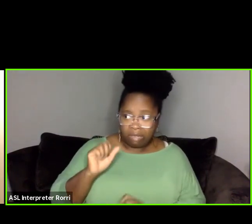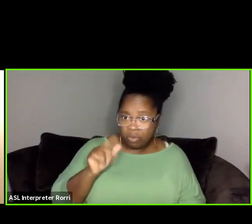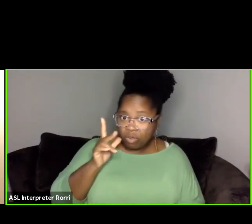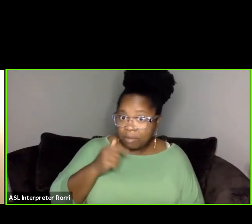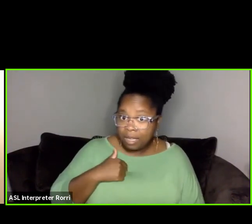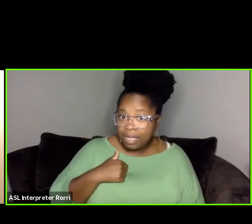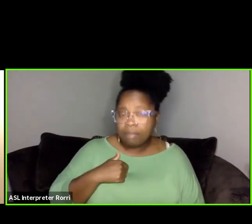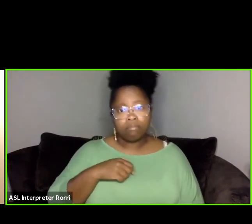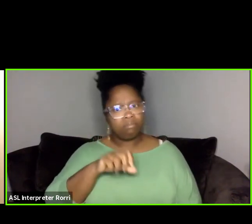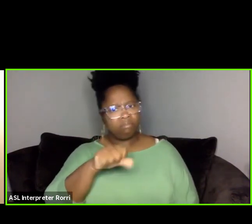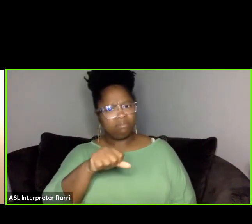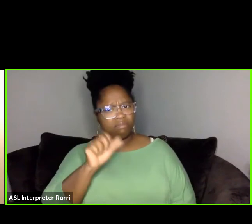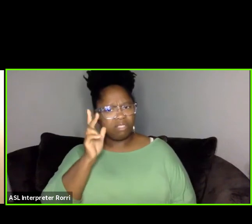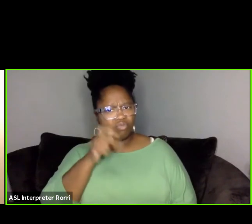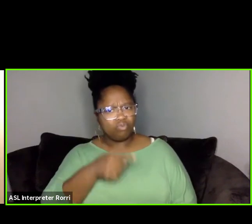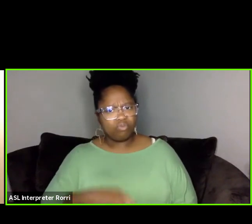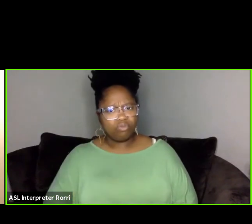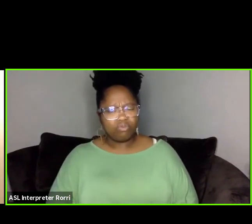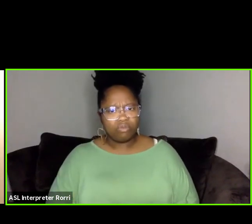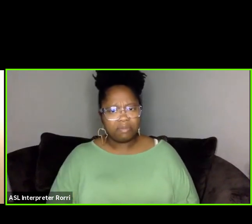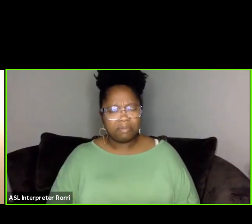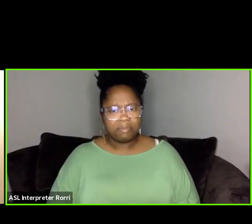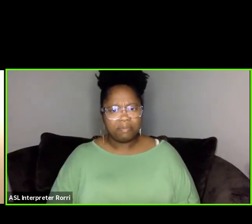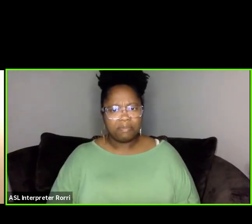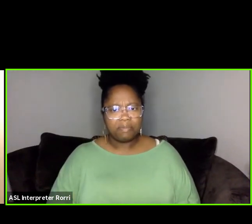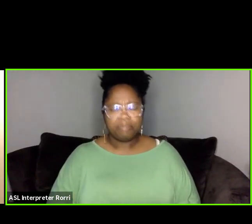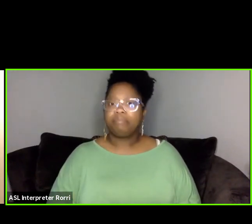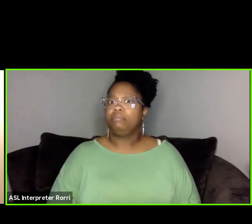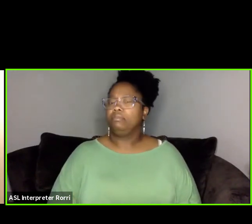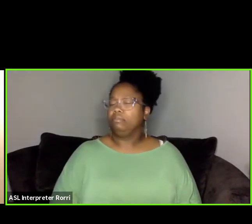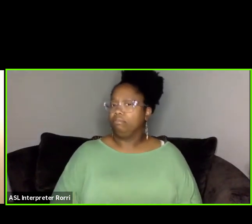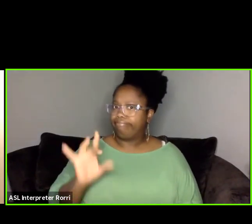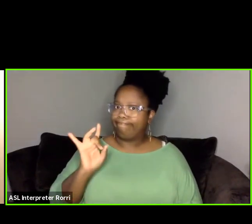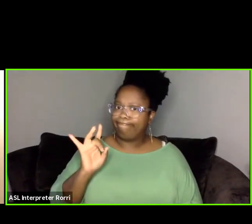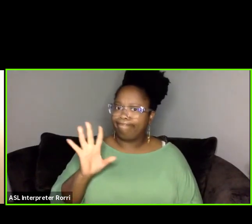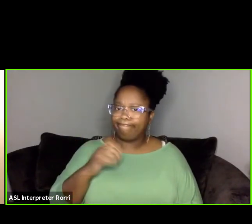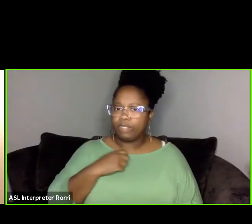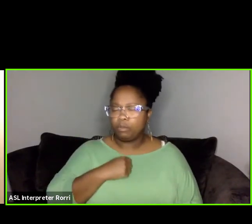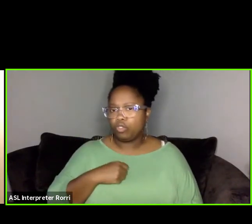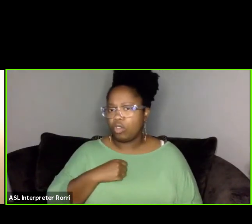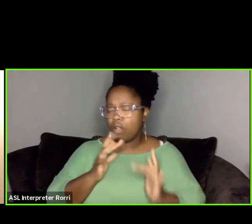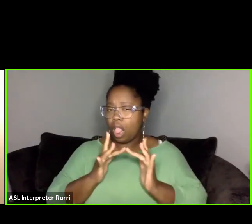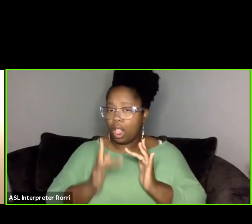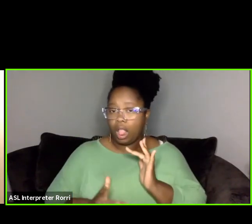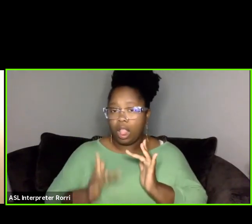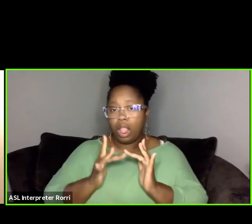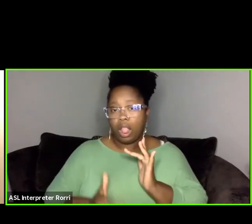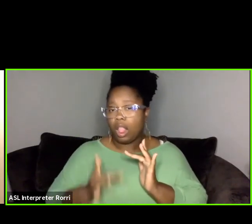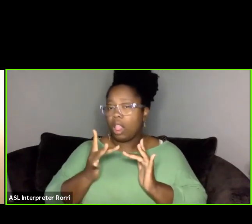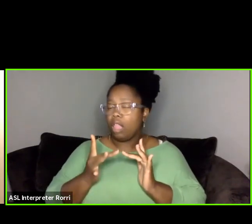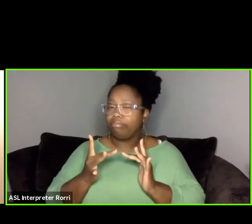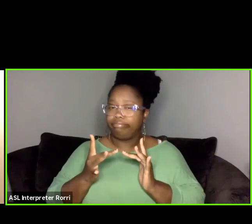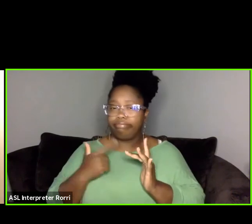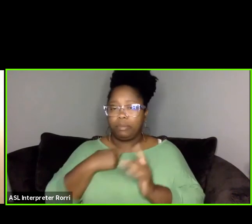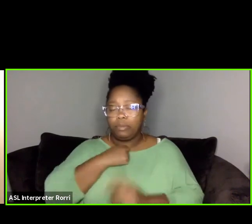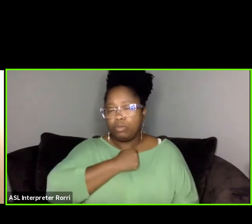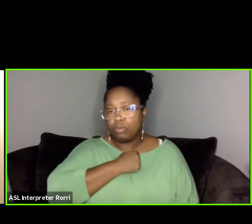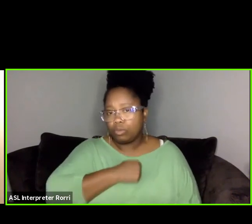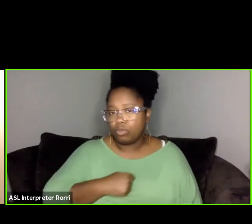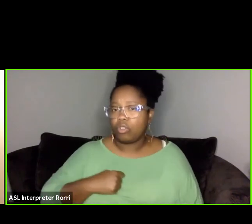Yes, I can hear you. I'm so sorry for these internet difficulties at my end, and for the challenge of having